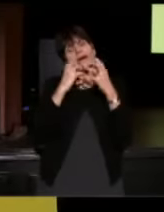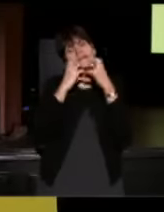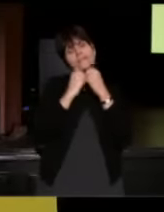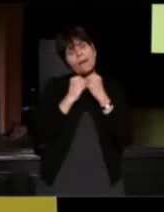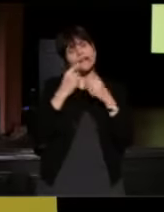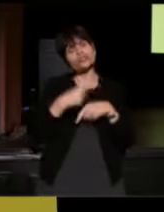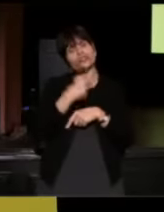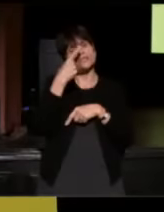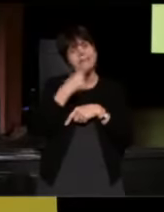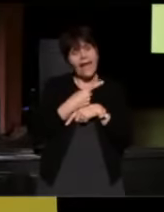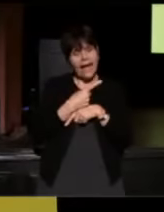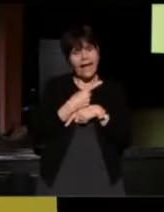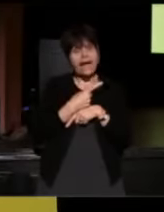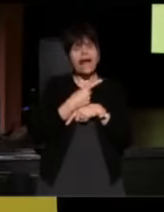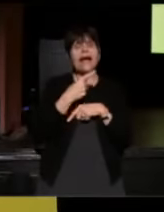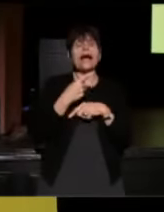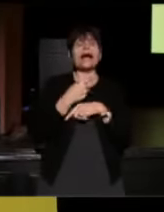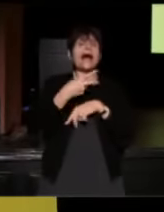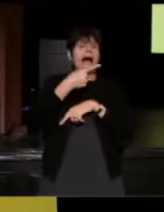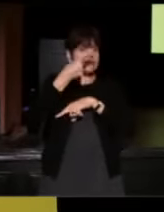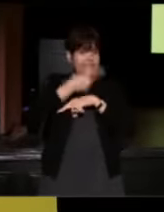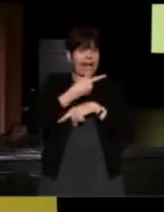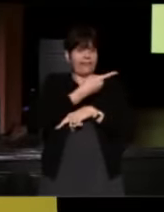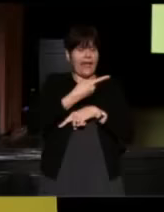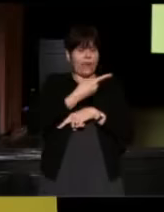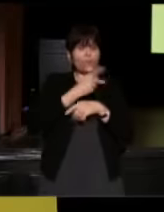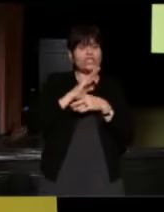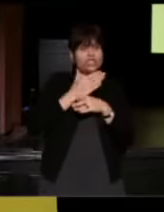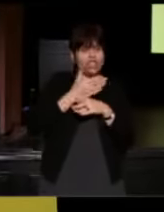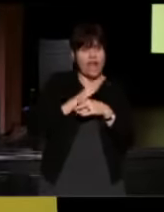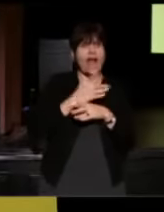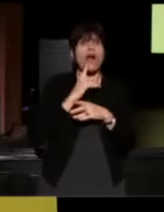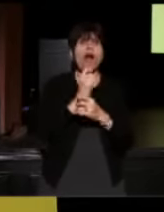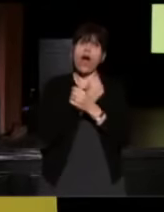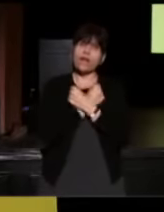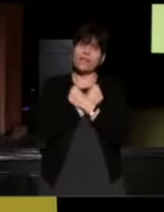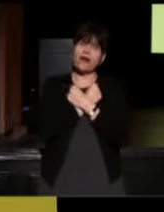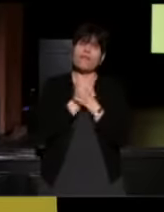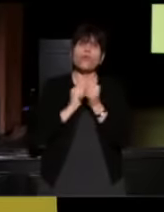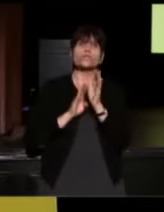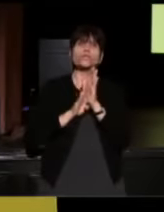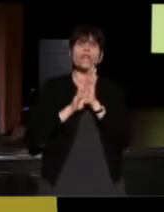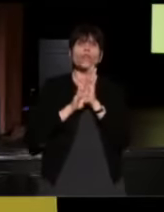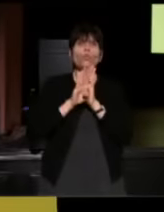it is a day on which we share our love which still grows after all these years.